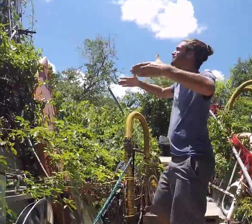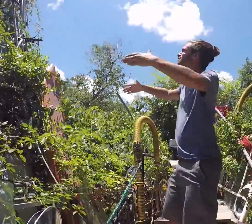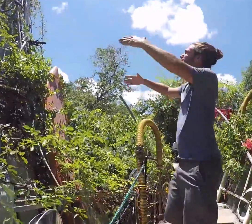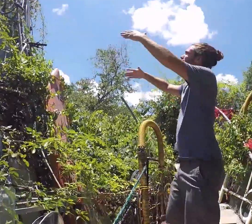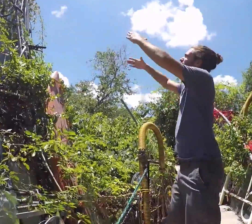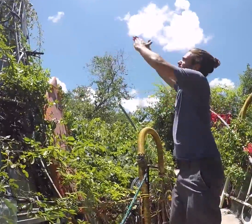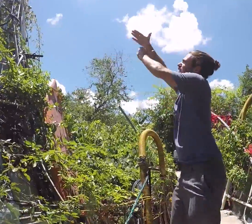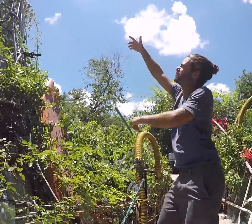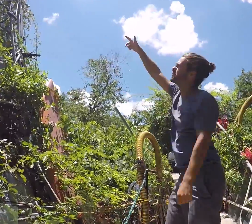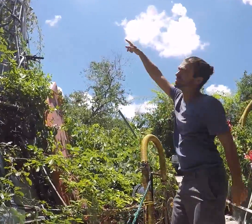Can you see this summit?